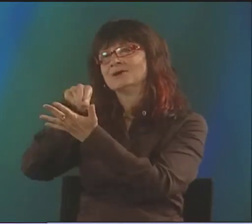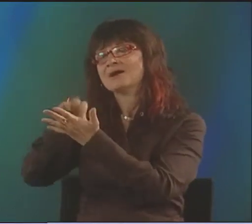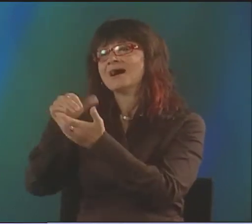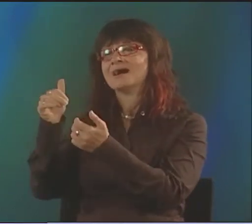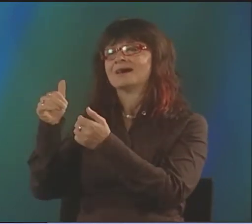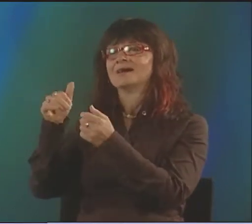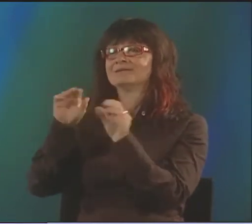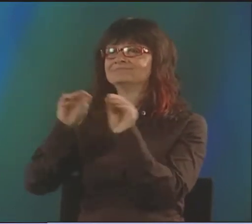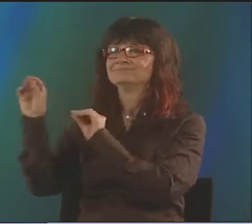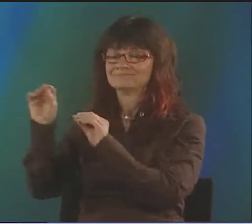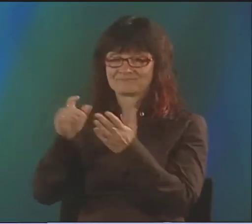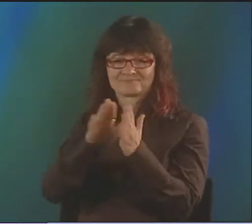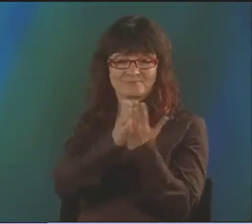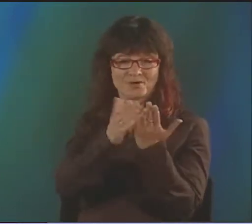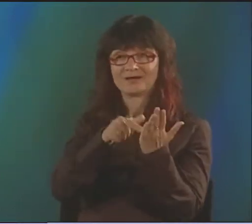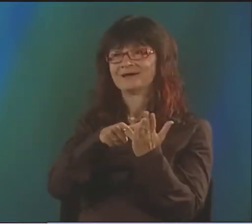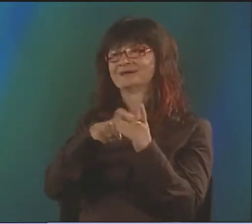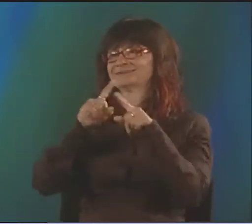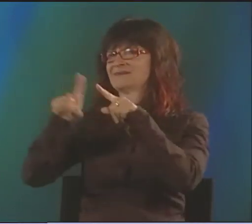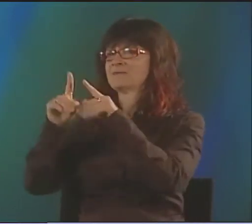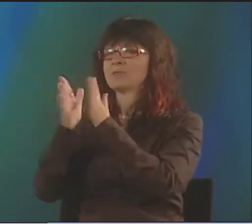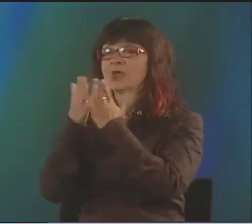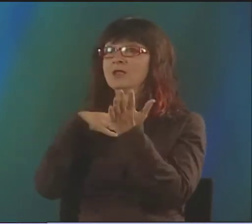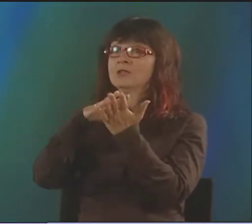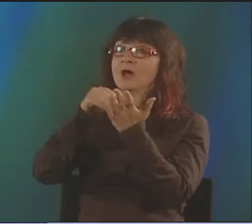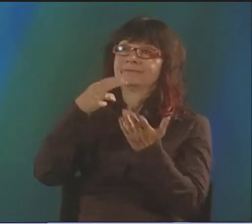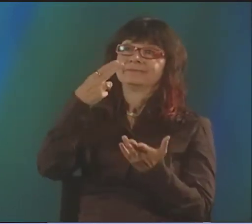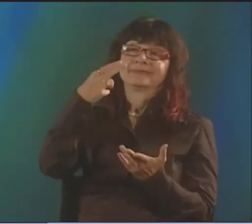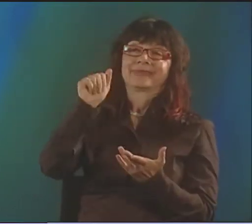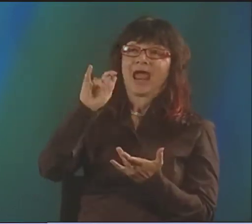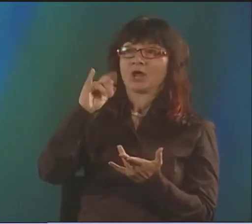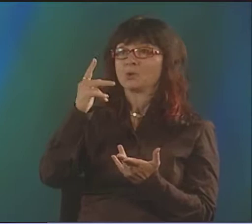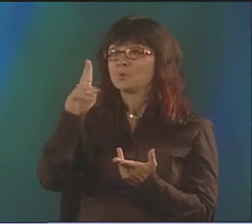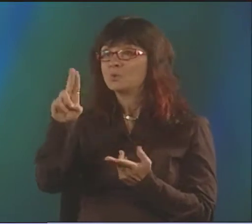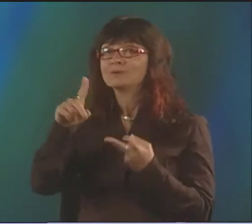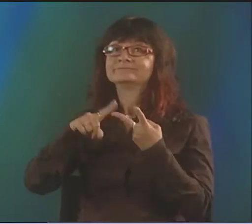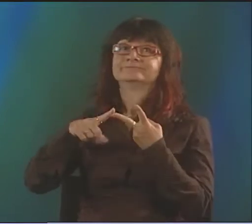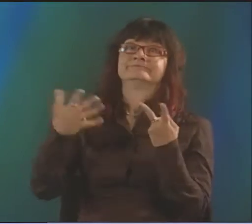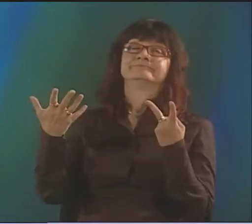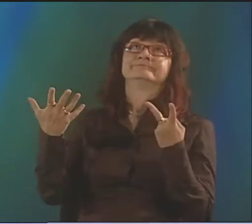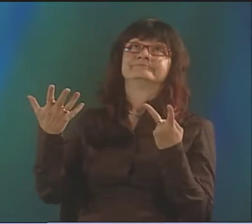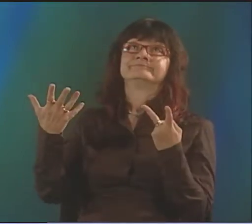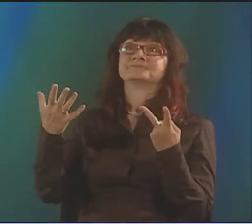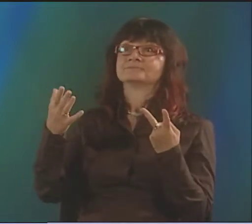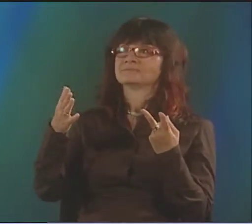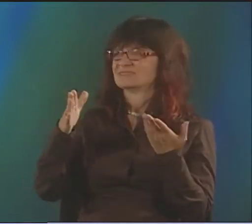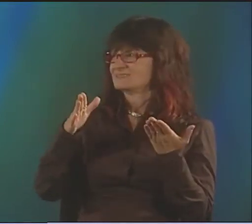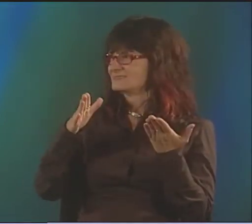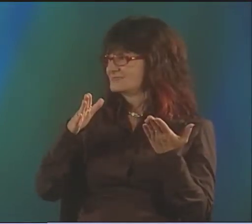AND HE TALKED ABOUT TRANSLATION AND HOW TO MOVE FROM A TEXT TO A SIGNED RENDITION